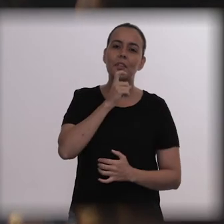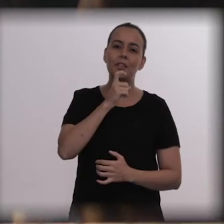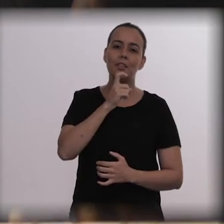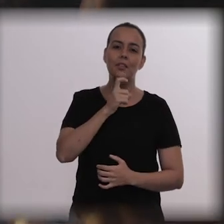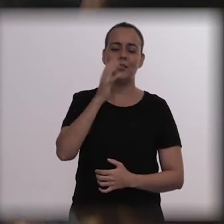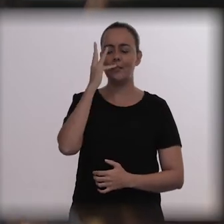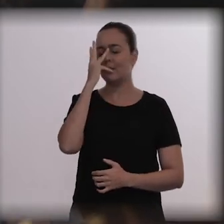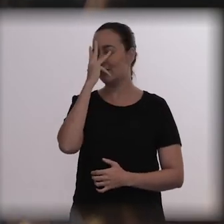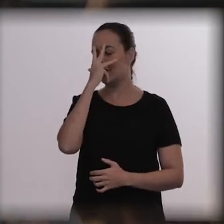And…